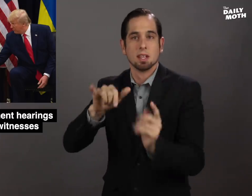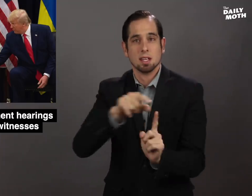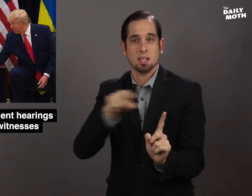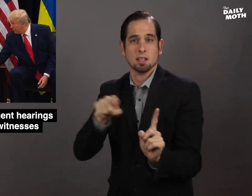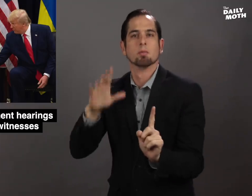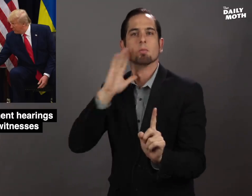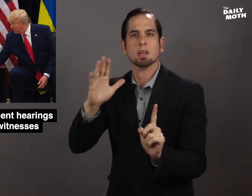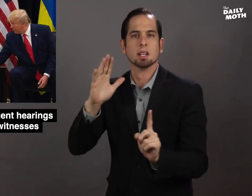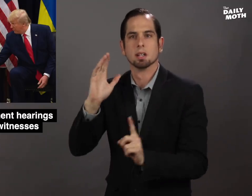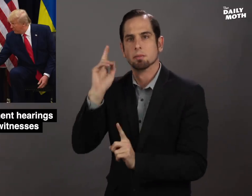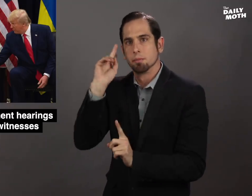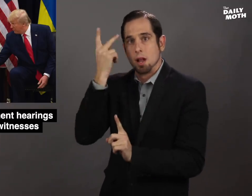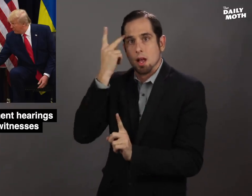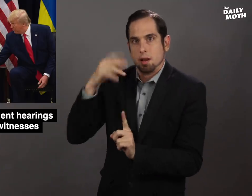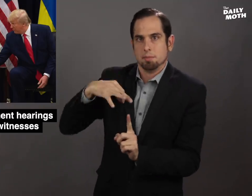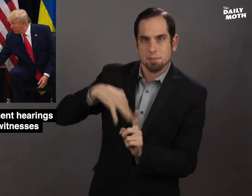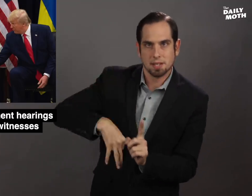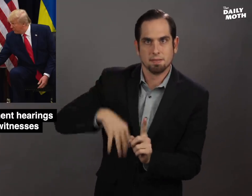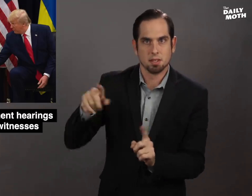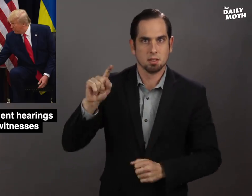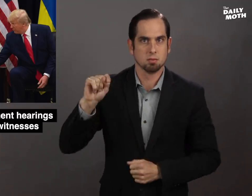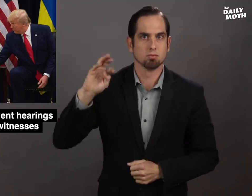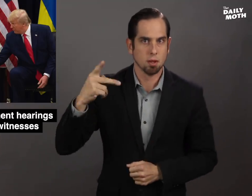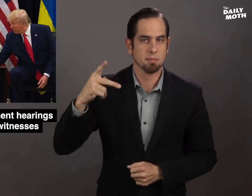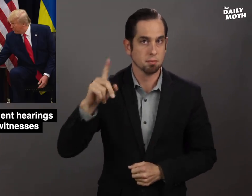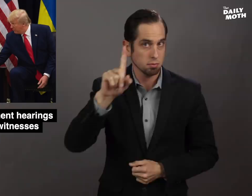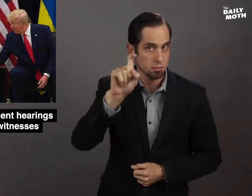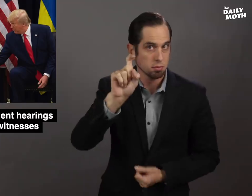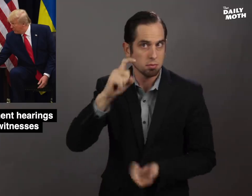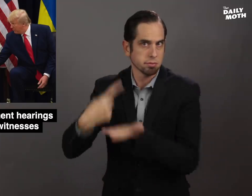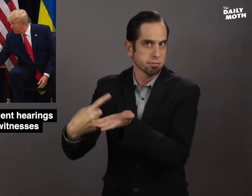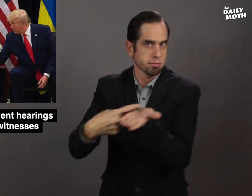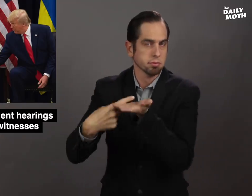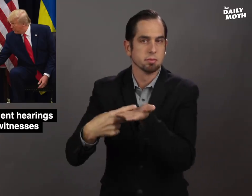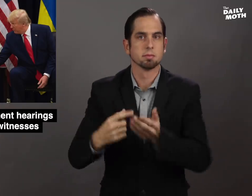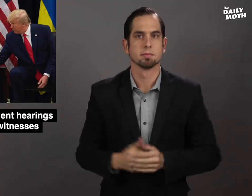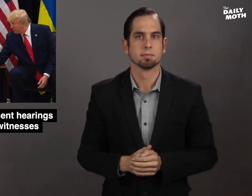that would politically benefit Trump.